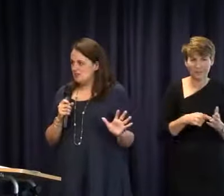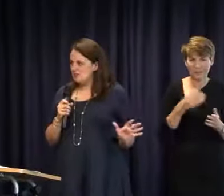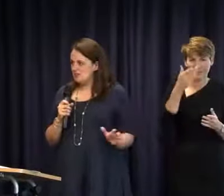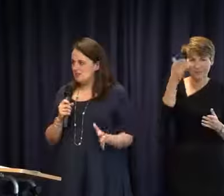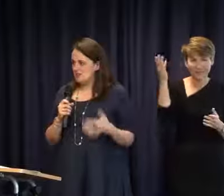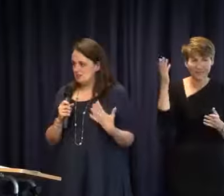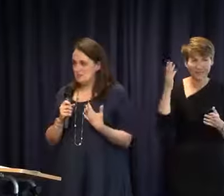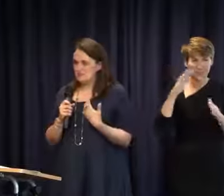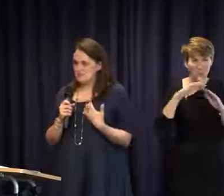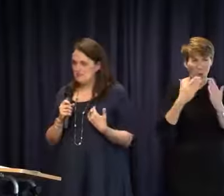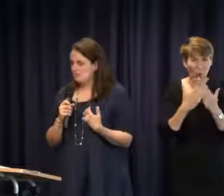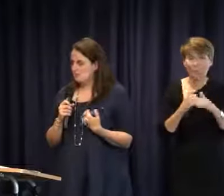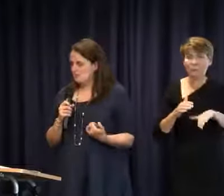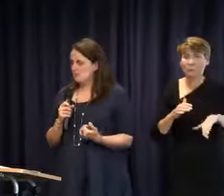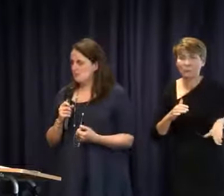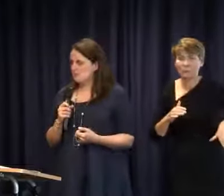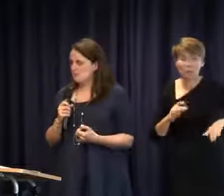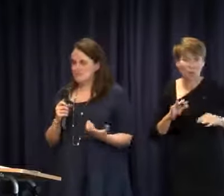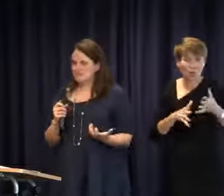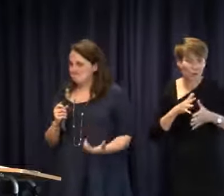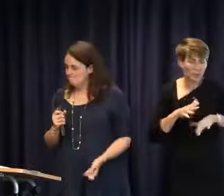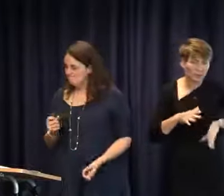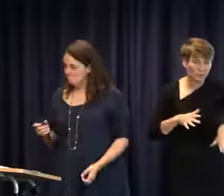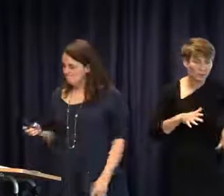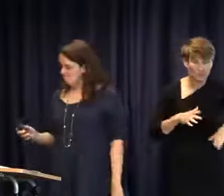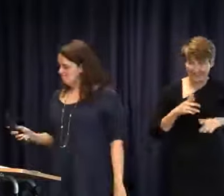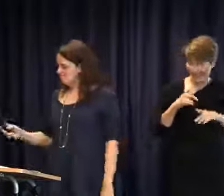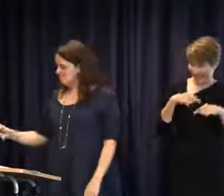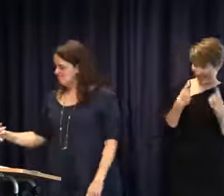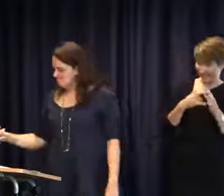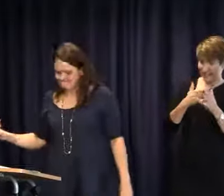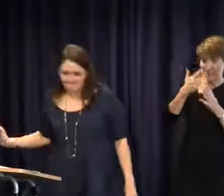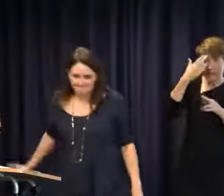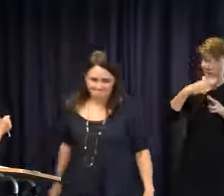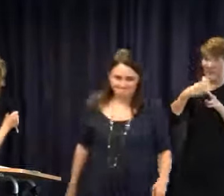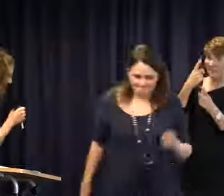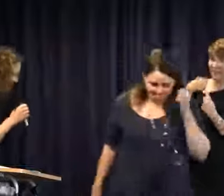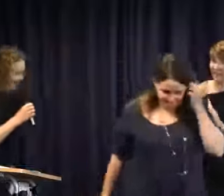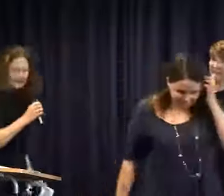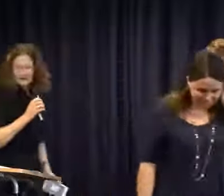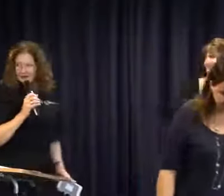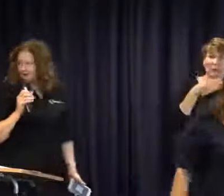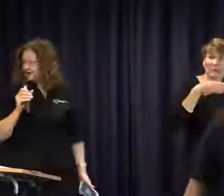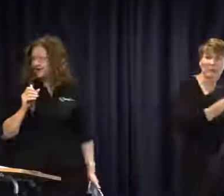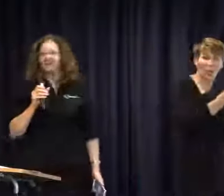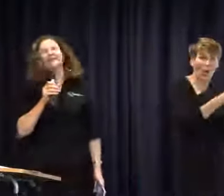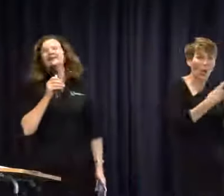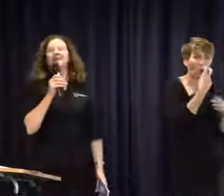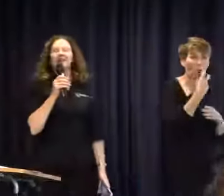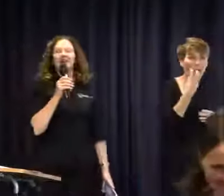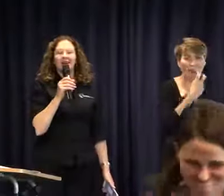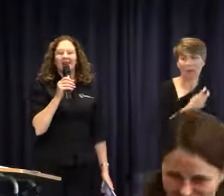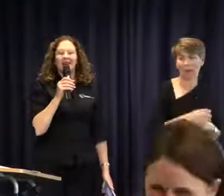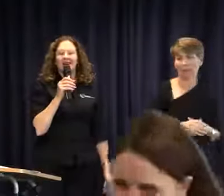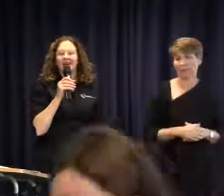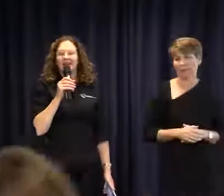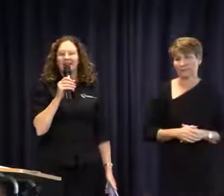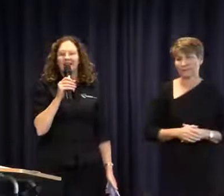away from that and we as parents are being pushed away from that?